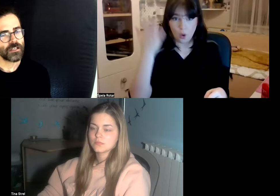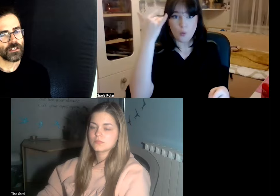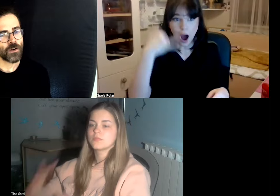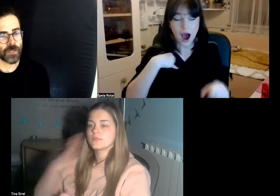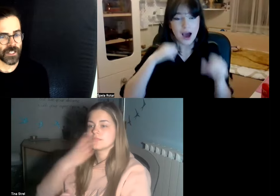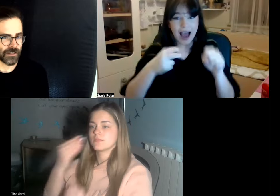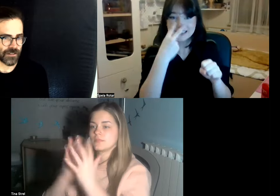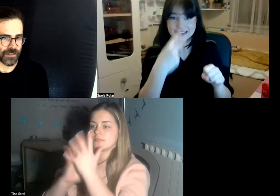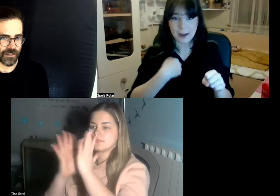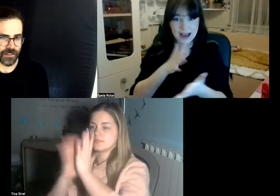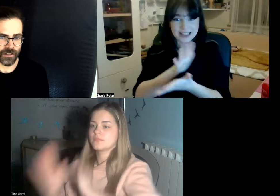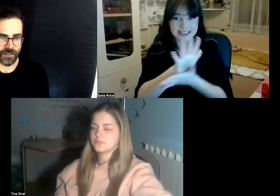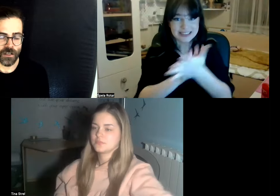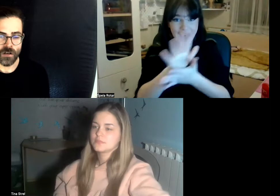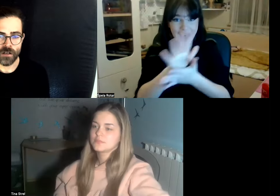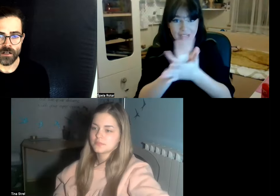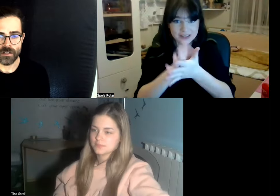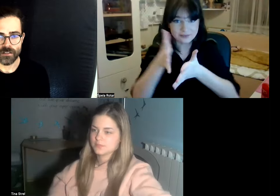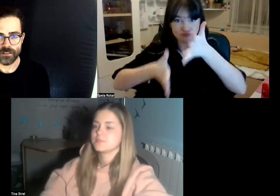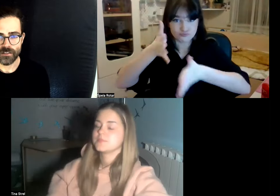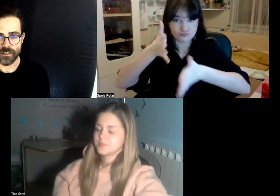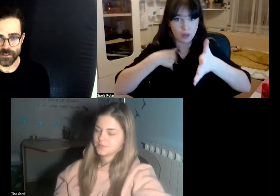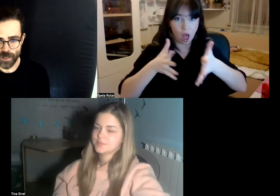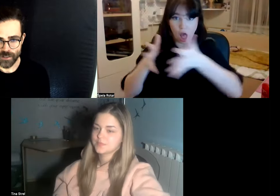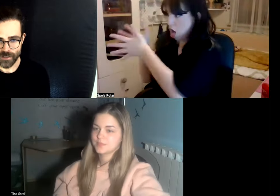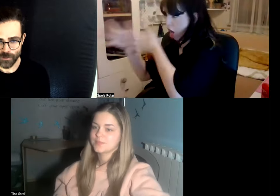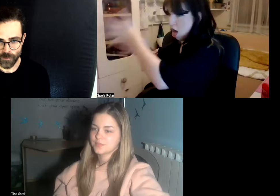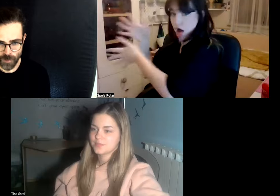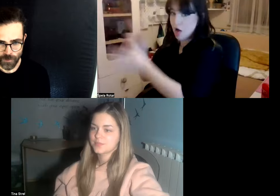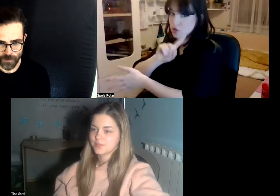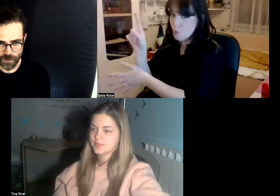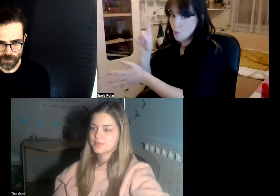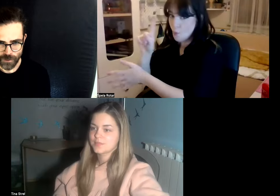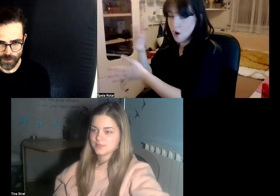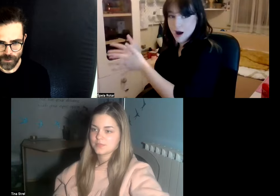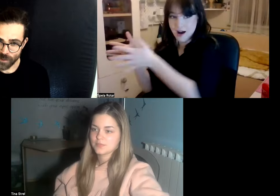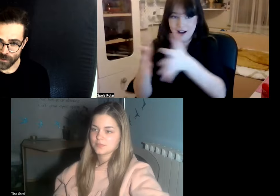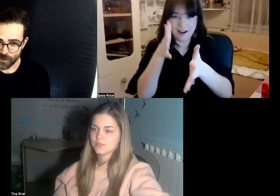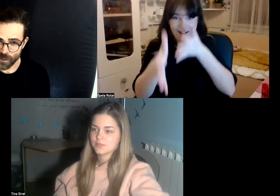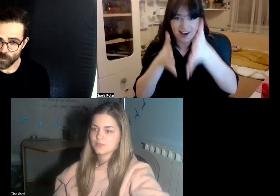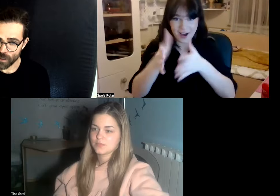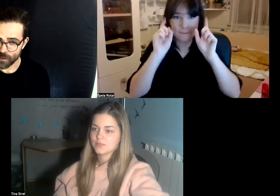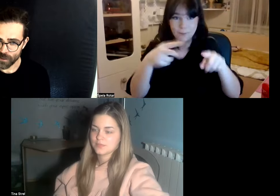we normally look straight to the people to the person that we are talking to